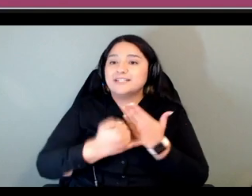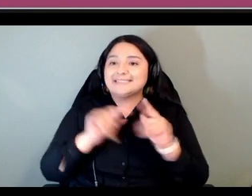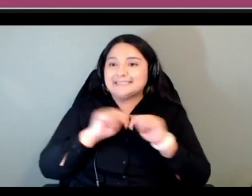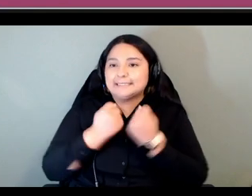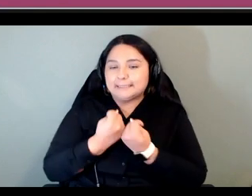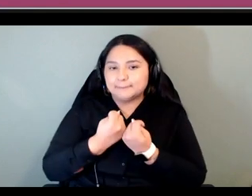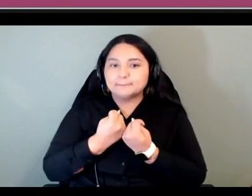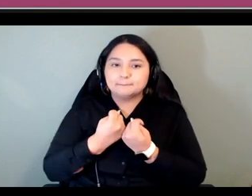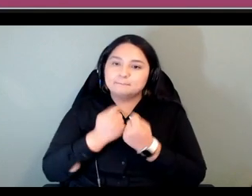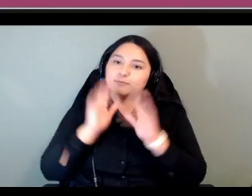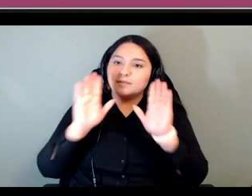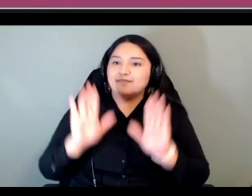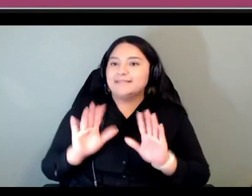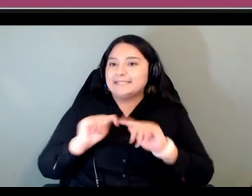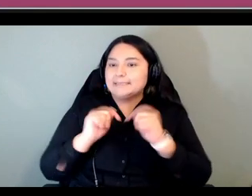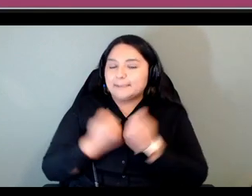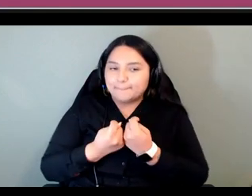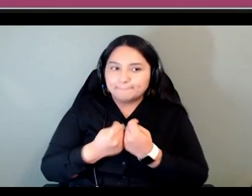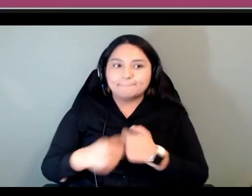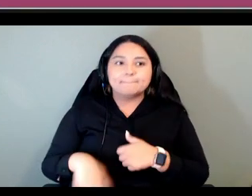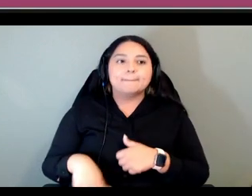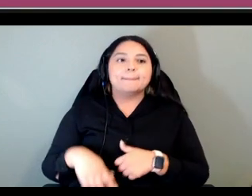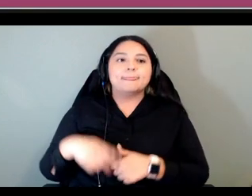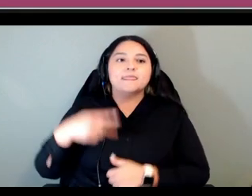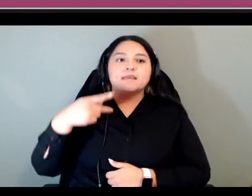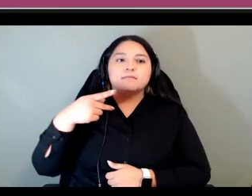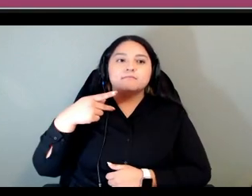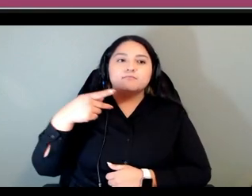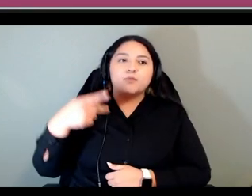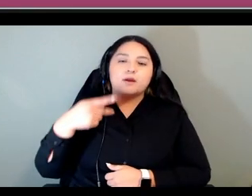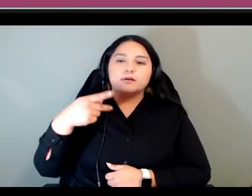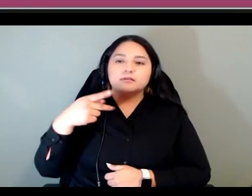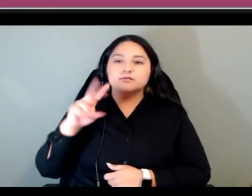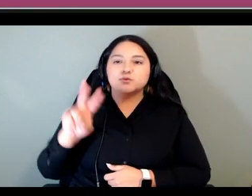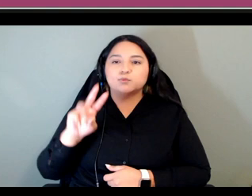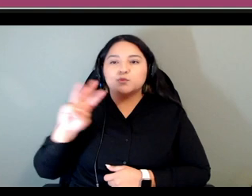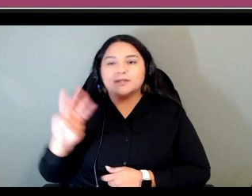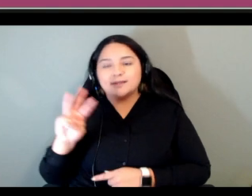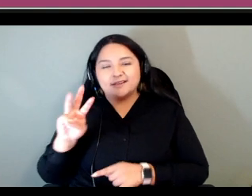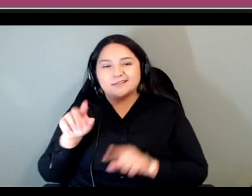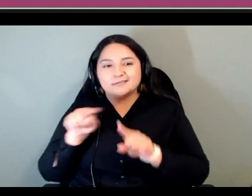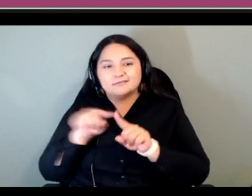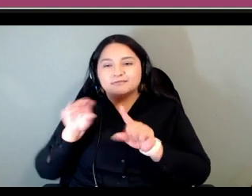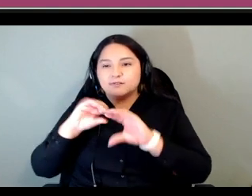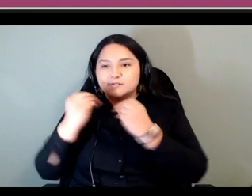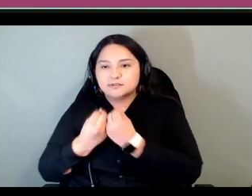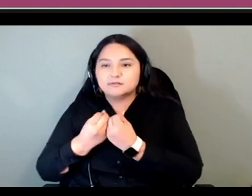so um prairies to woodlands um these are the members that were involved in you know various